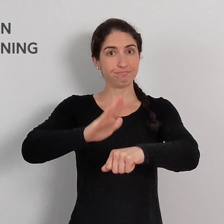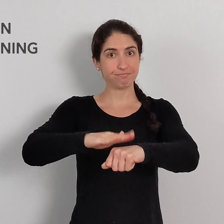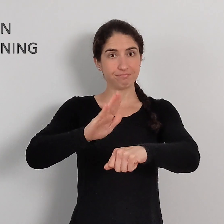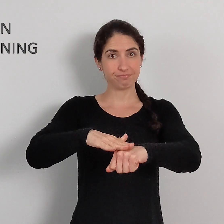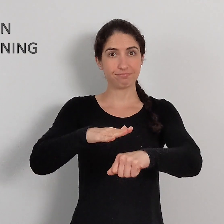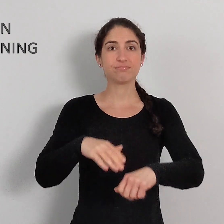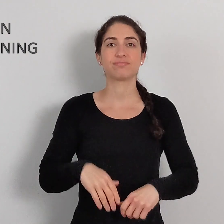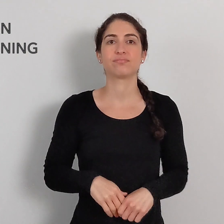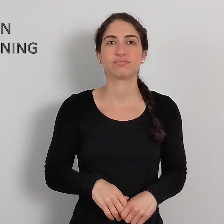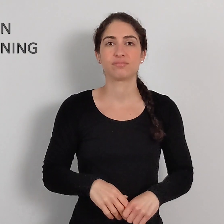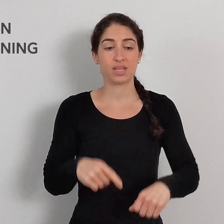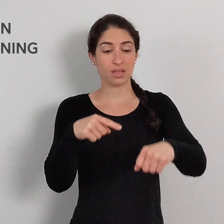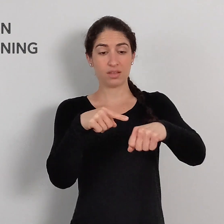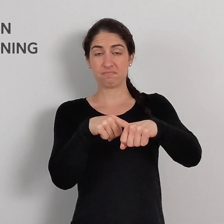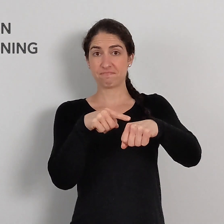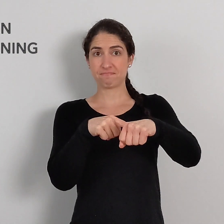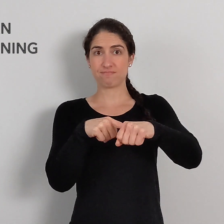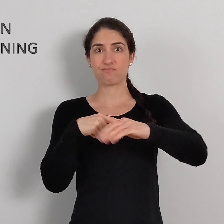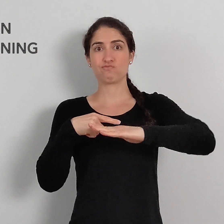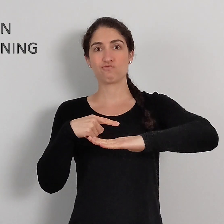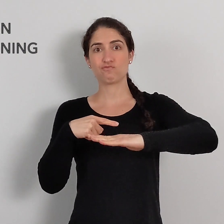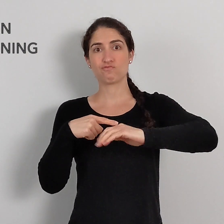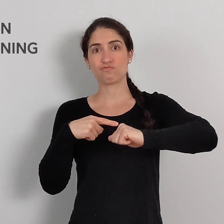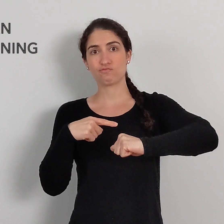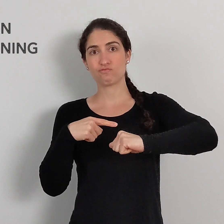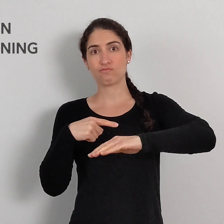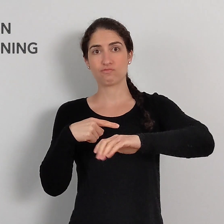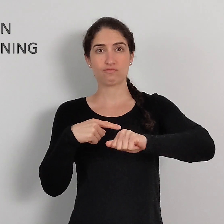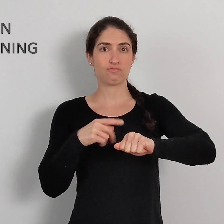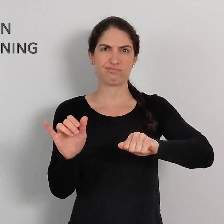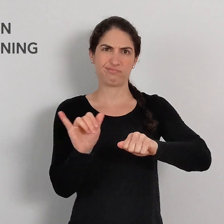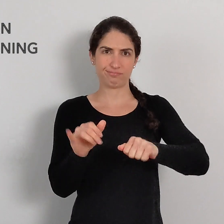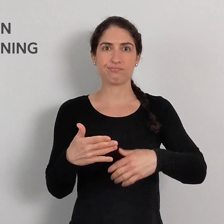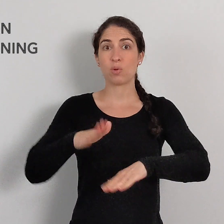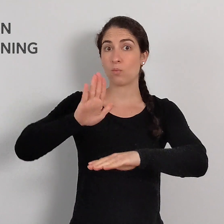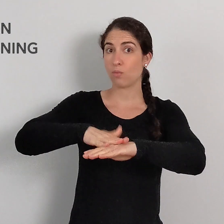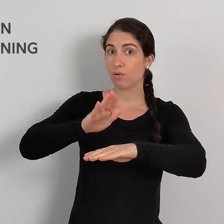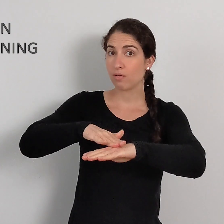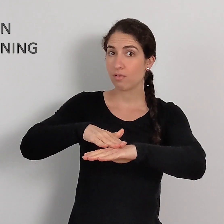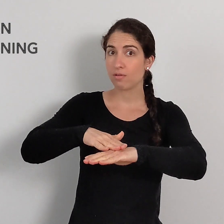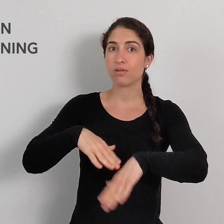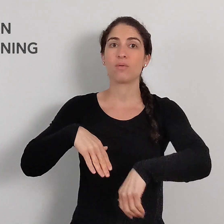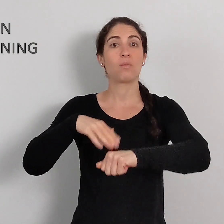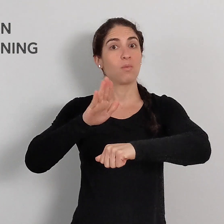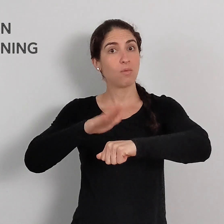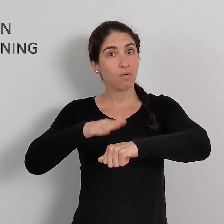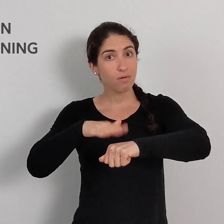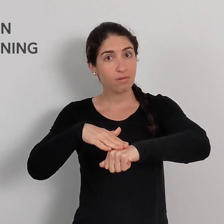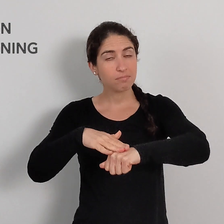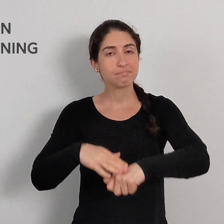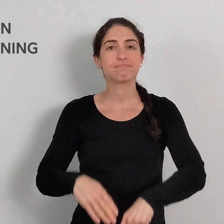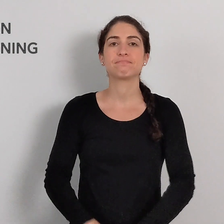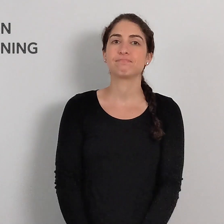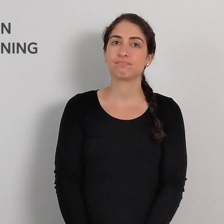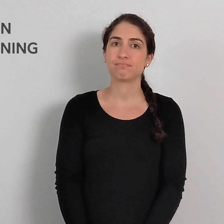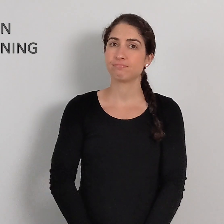WARNING The (non-dominant) hand can be a fist or straight, same thing. warning or warning